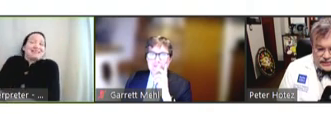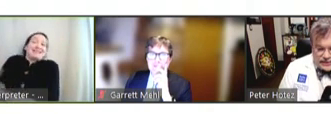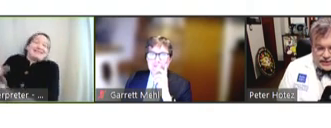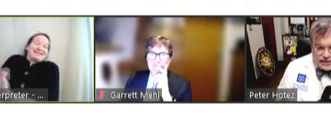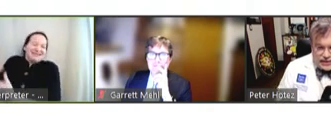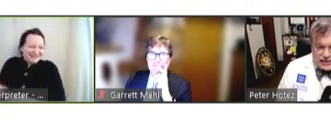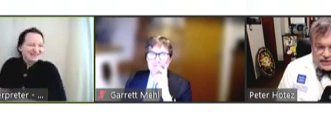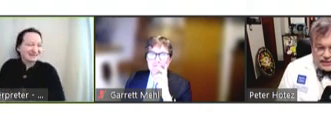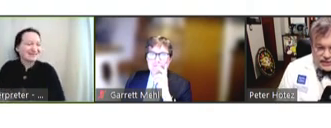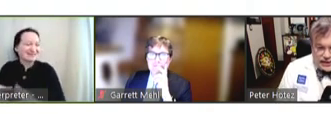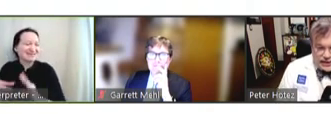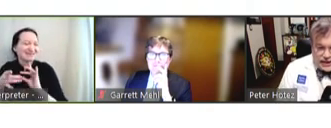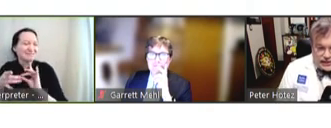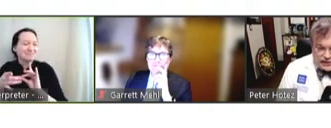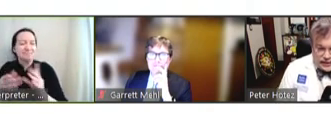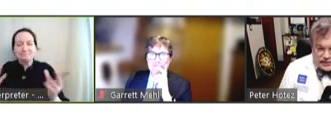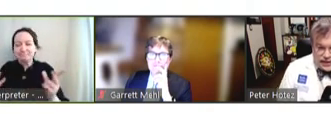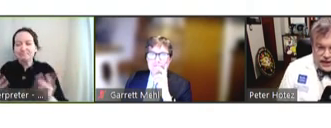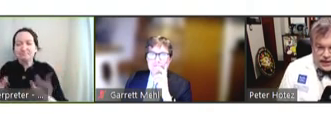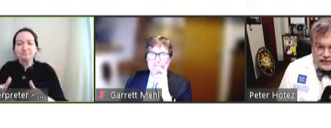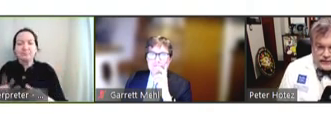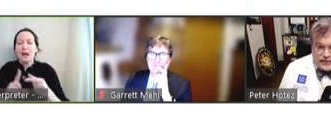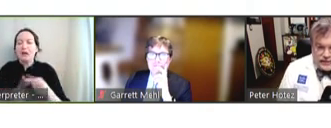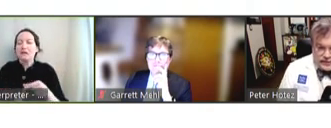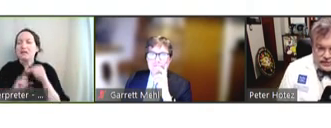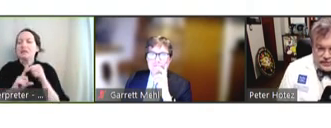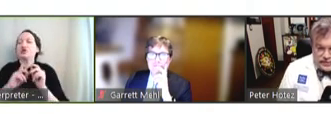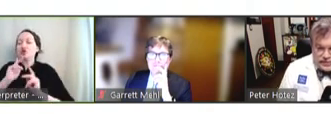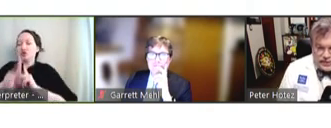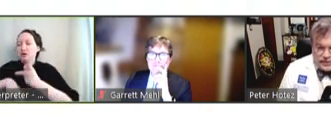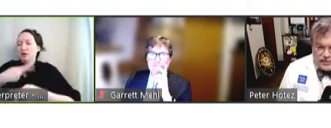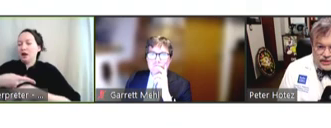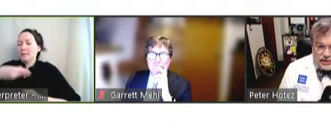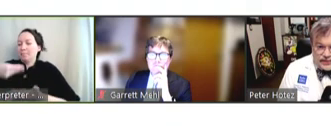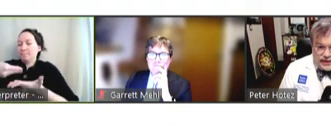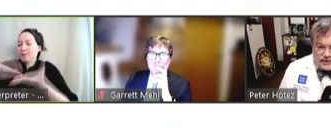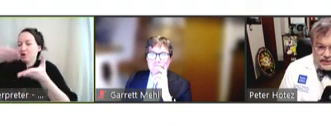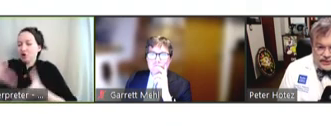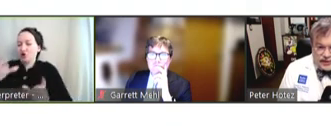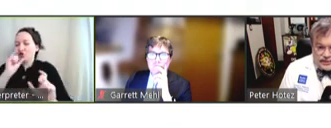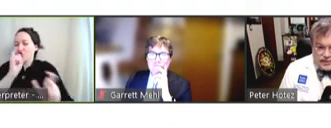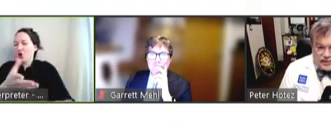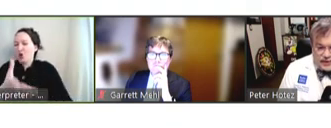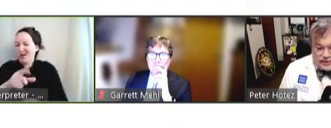say it takes a special kind of funder or donor to want to go into the vaccine development space, and